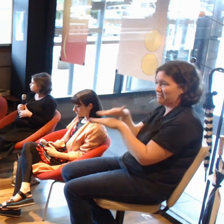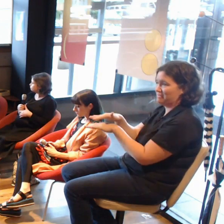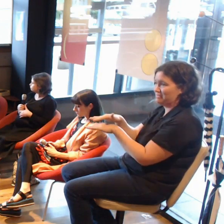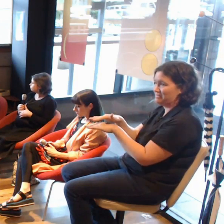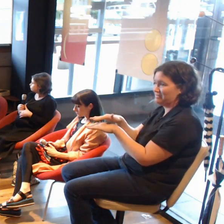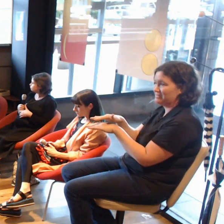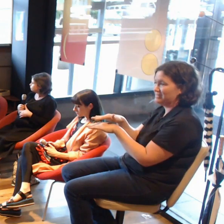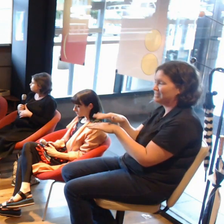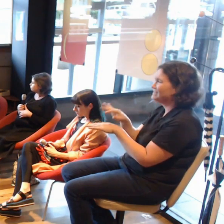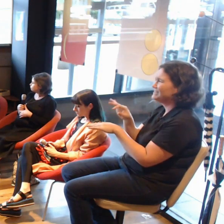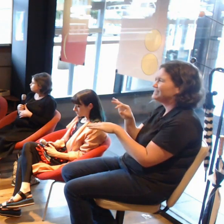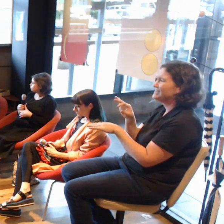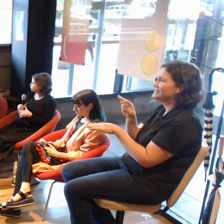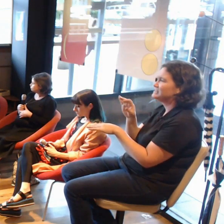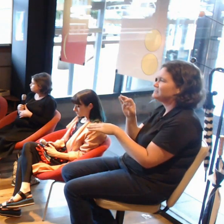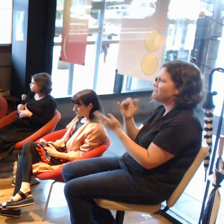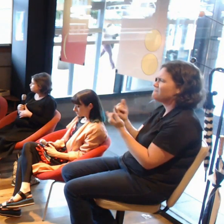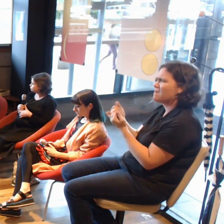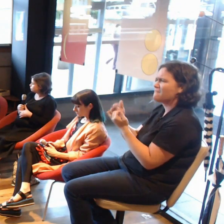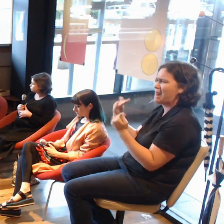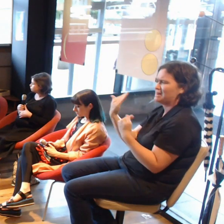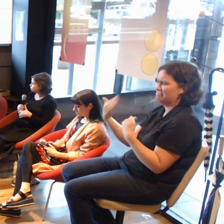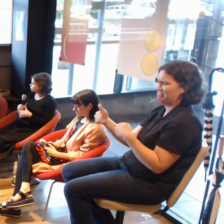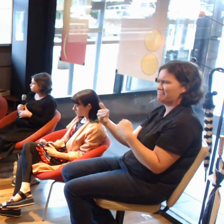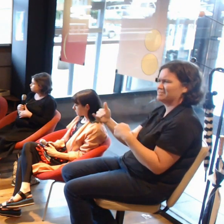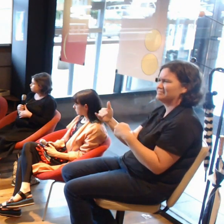Because not enough people are doing it, it's not breaking mainstream, there is not enough